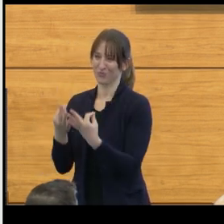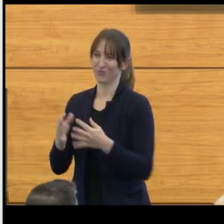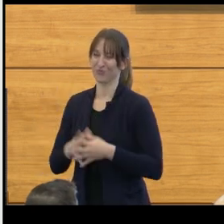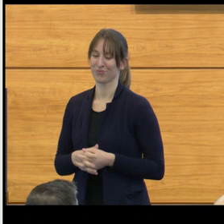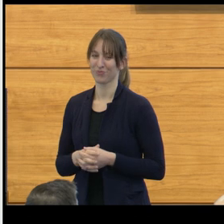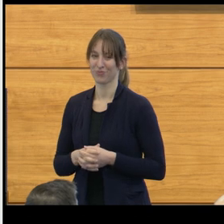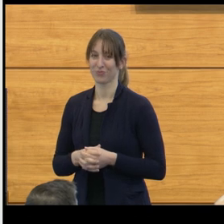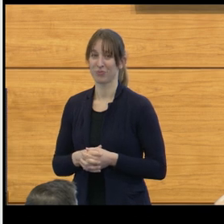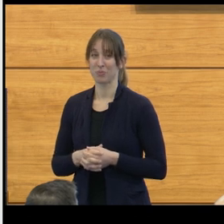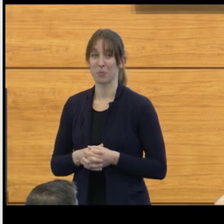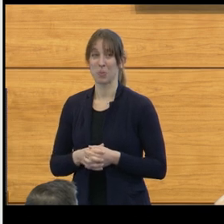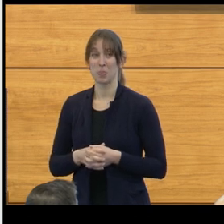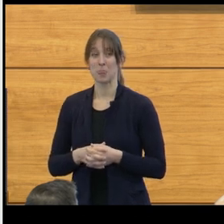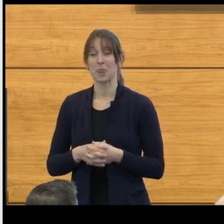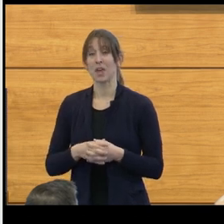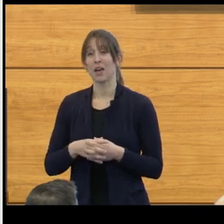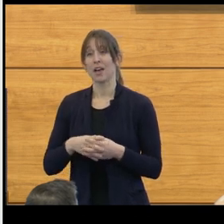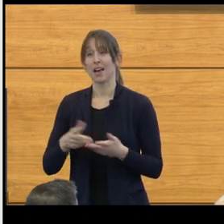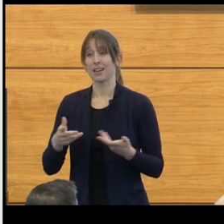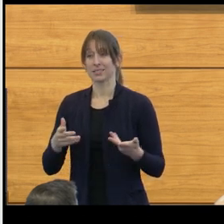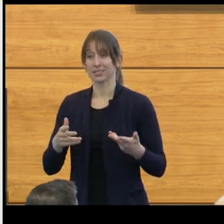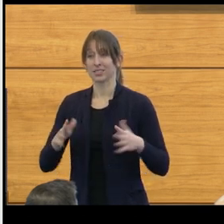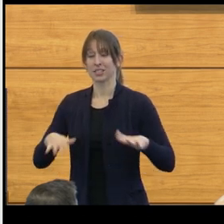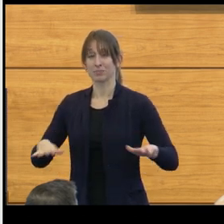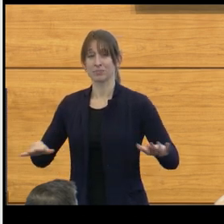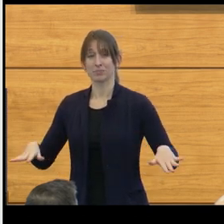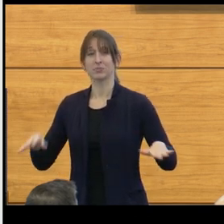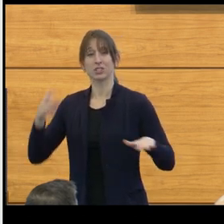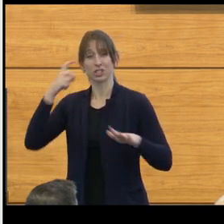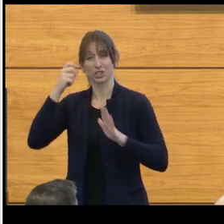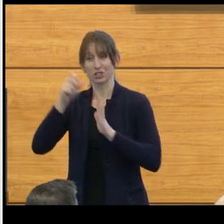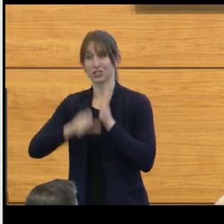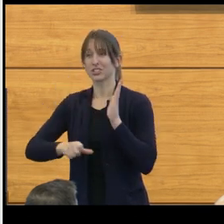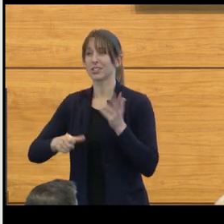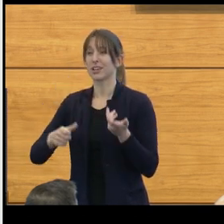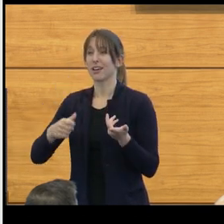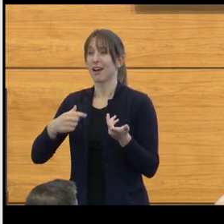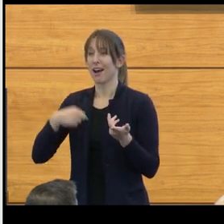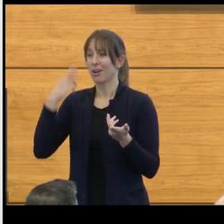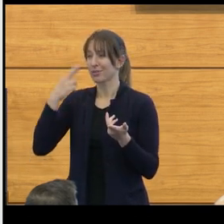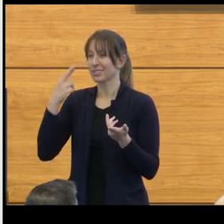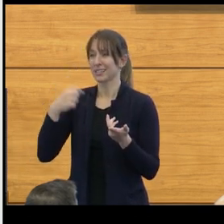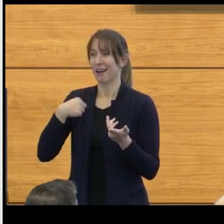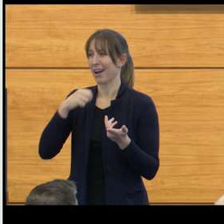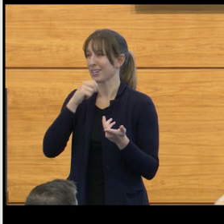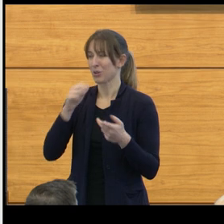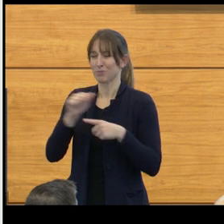As a pediatric neurosurgeon, I recognize that I don't practice in isolation.